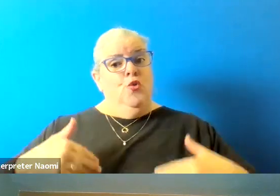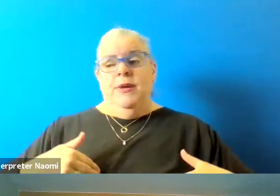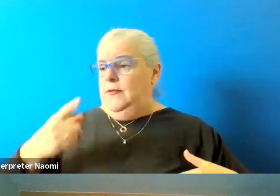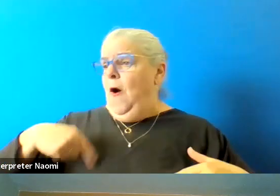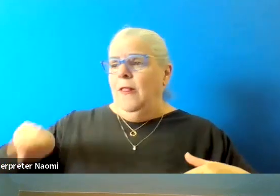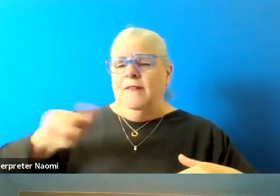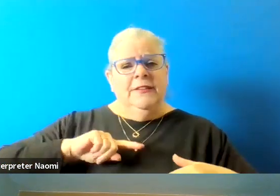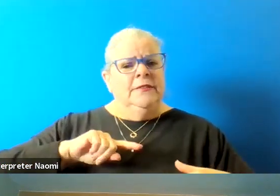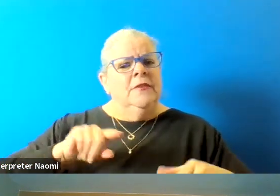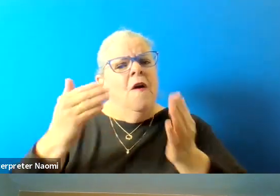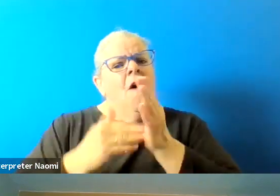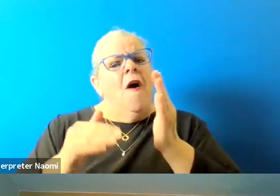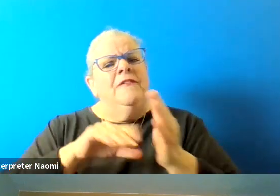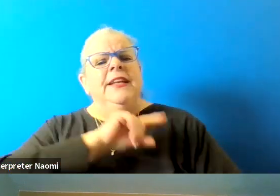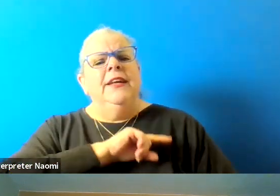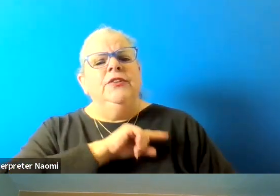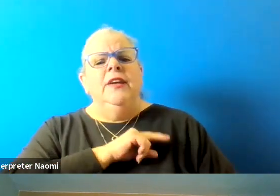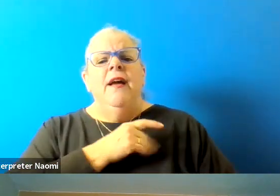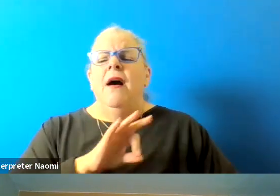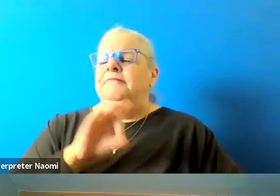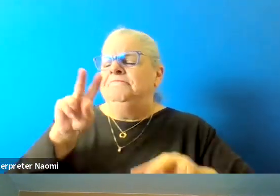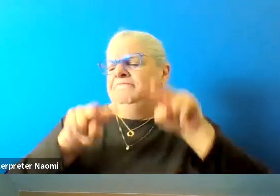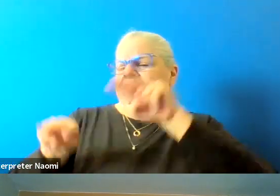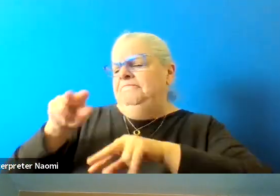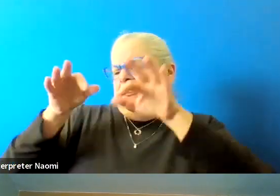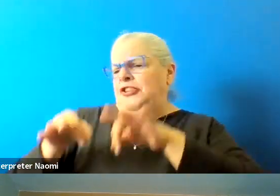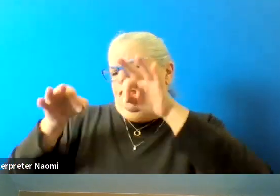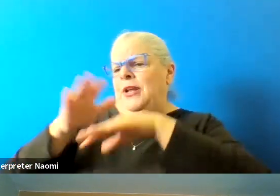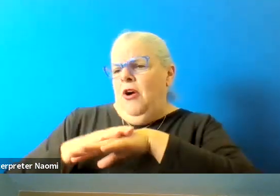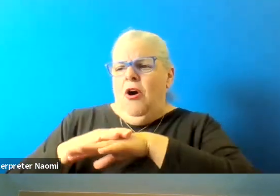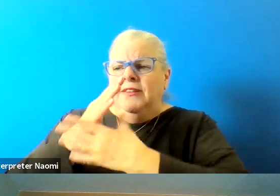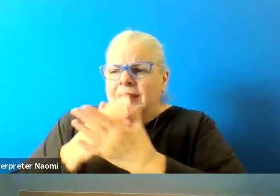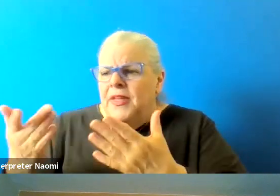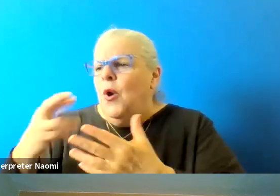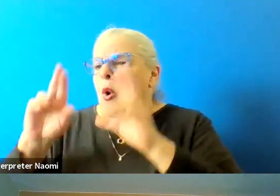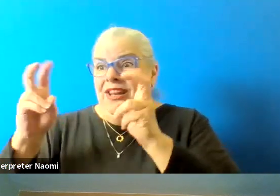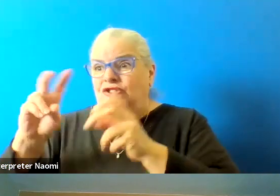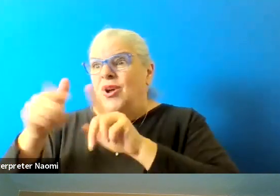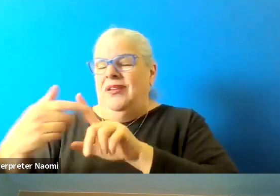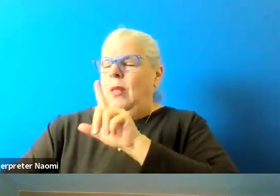of passing judgment on something or an issue until it happens to us.